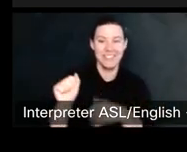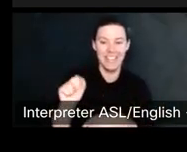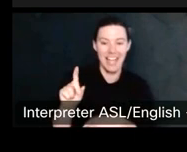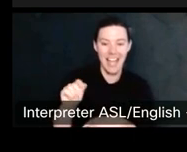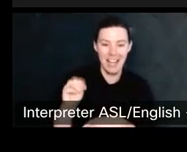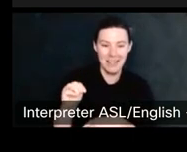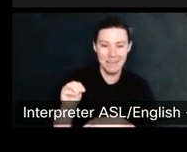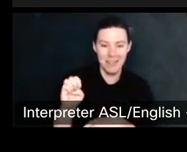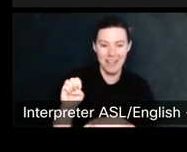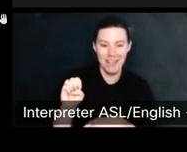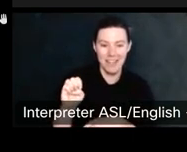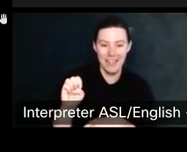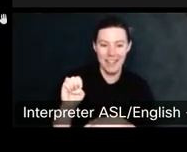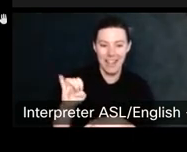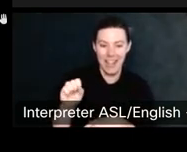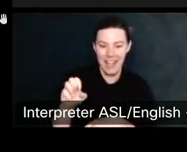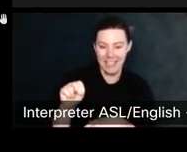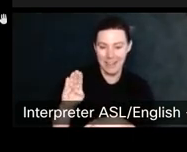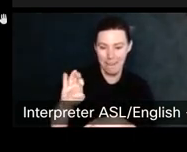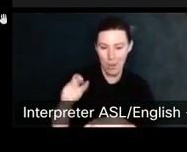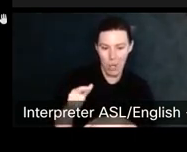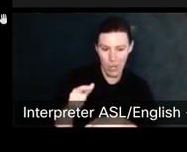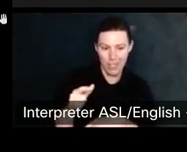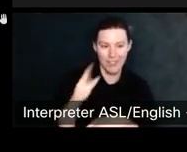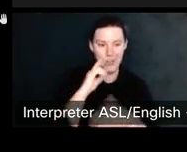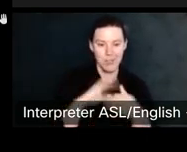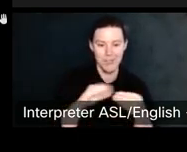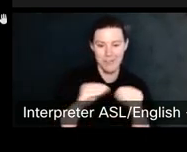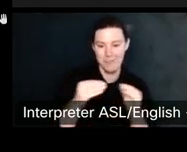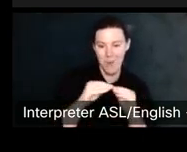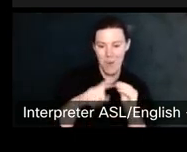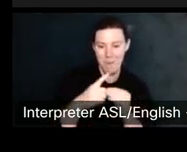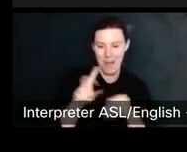Thank you that that was great. Michelle, we've known each other since 2014, when we were at a conference together.